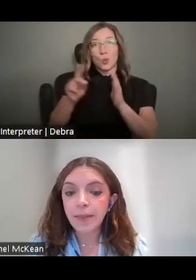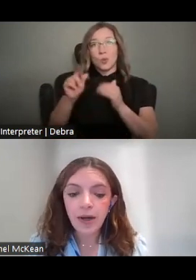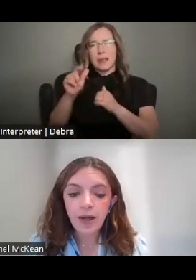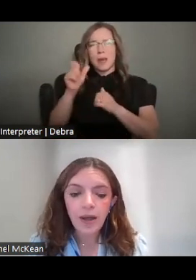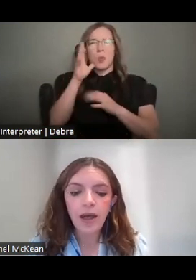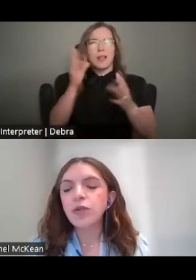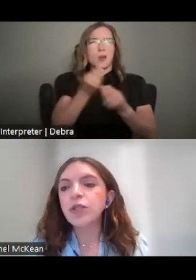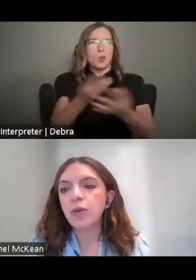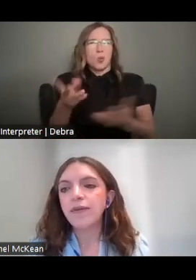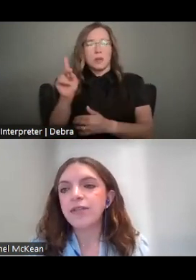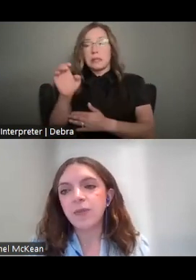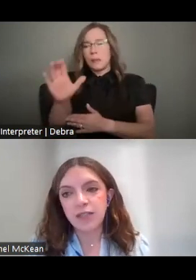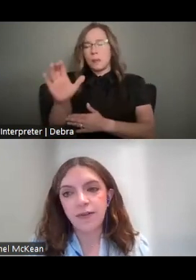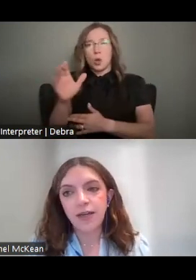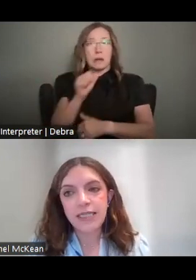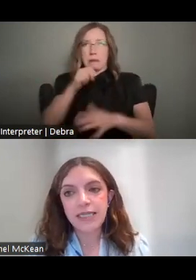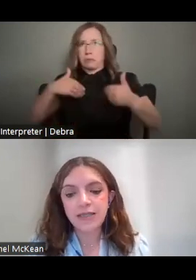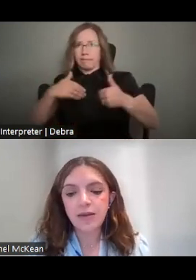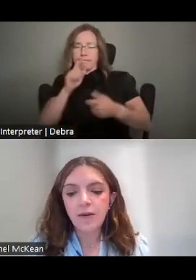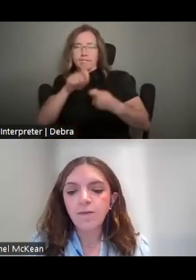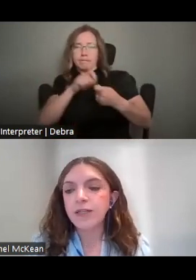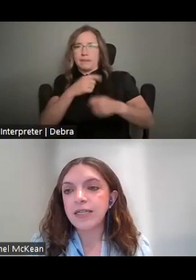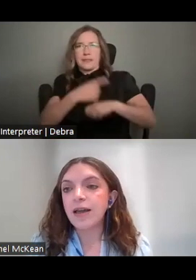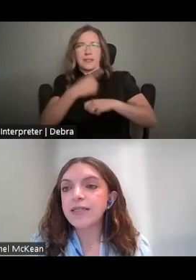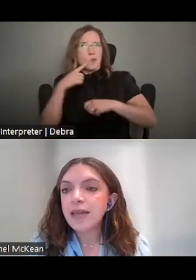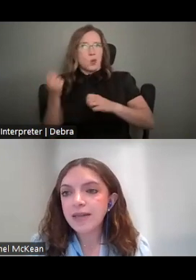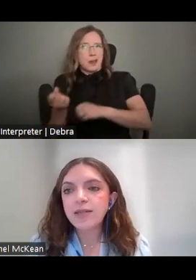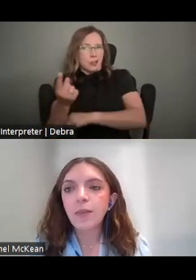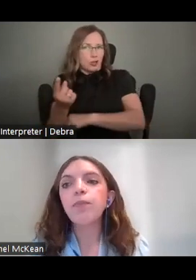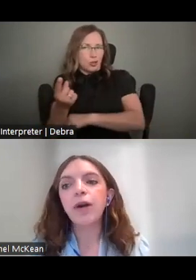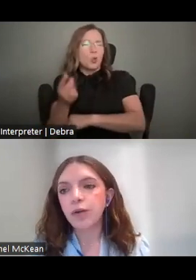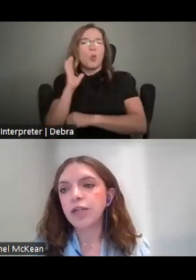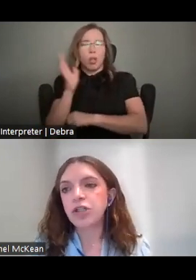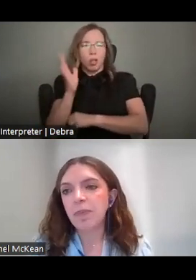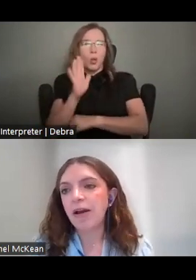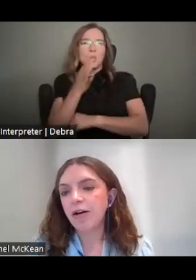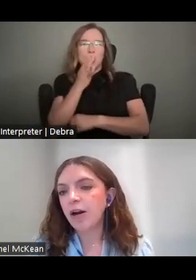UM SO WE DON'T HAVE THE SPECIFIC DATES FOR THE DEADLINES YET BUT YOU CAN CHECK BACK ON